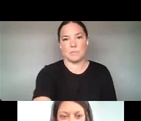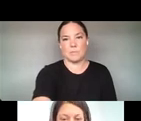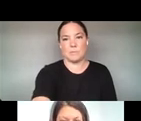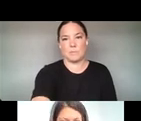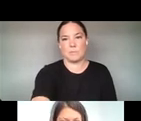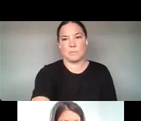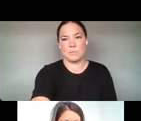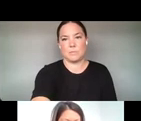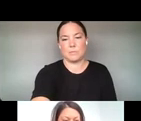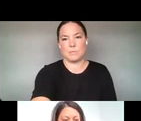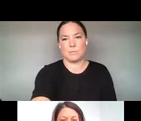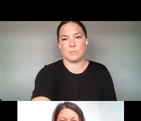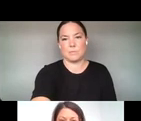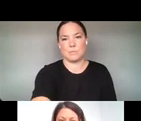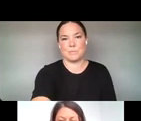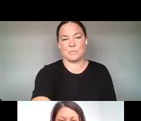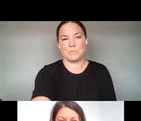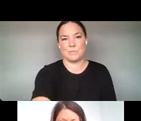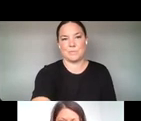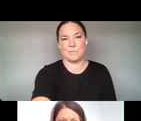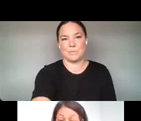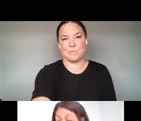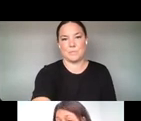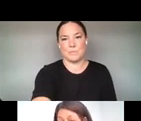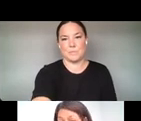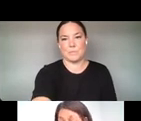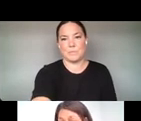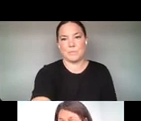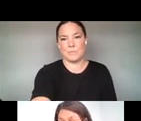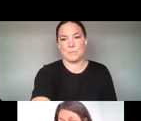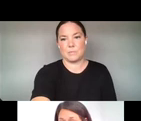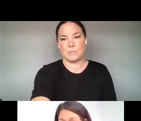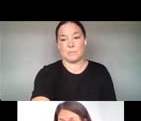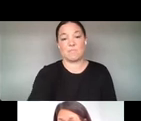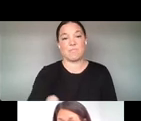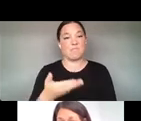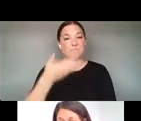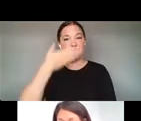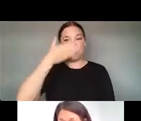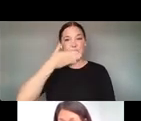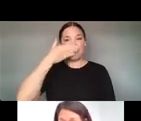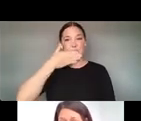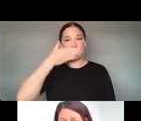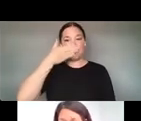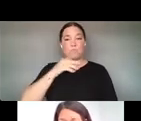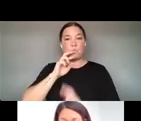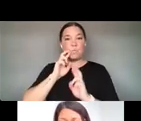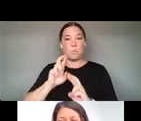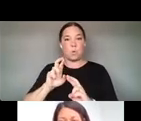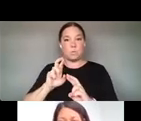ALL RIGHT. SO HERE'S JUST THE COVER OF THE REPORT. SO WE HOPE THAT YOU DIG IN BY CLICKING THE LINK